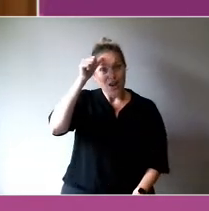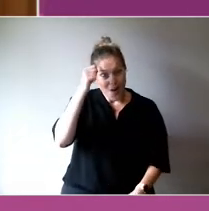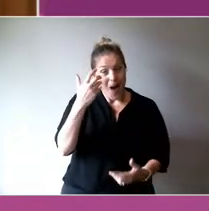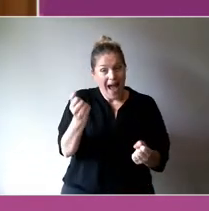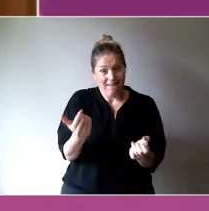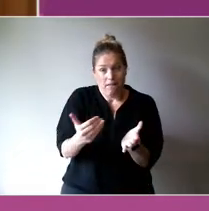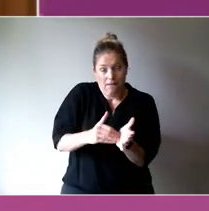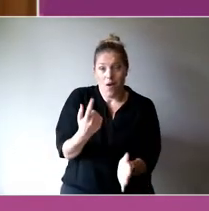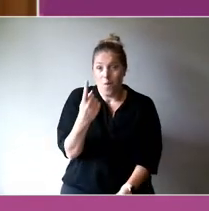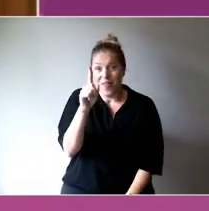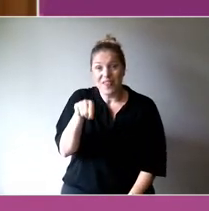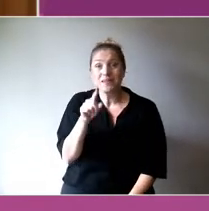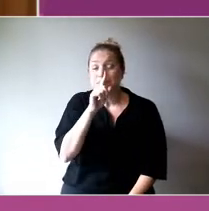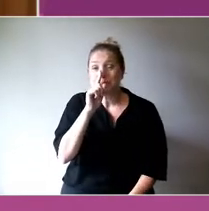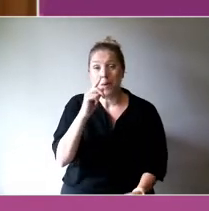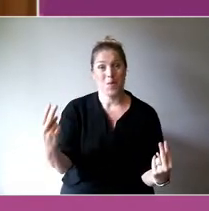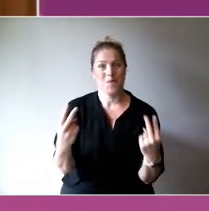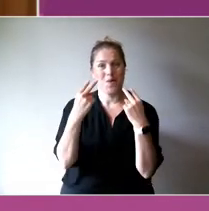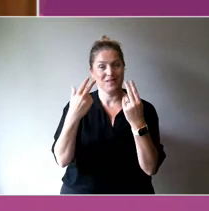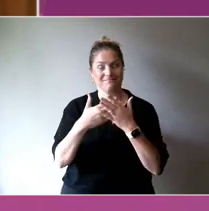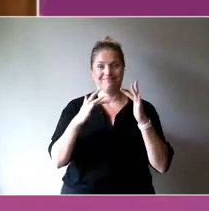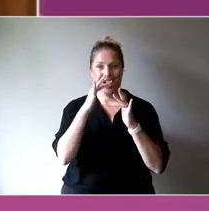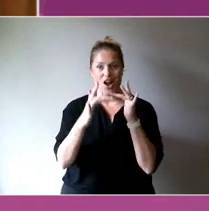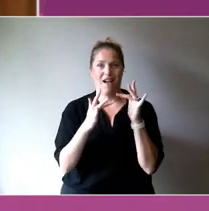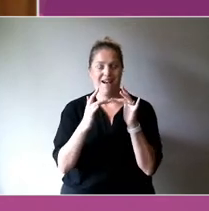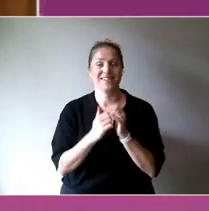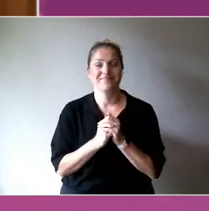So the discussion will certainly have a digital life.